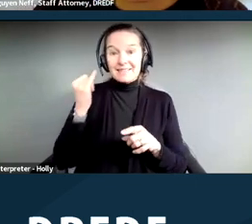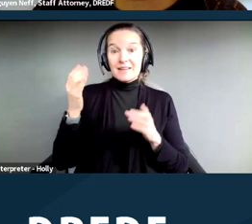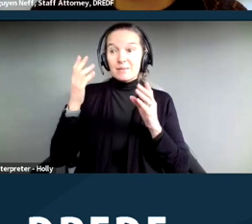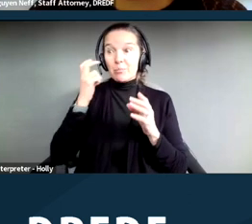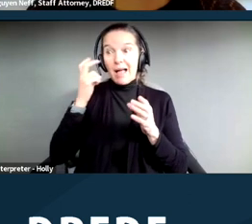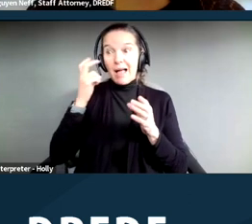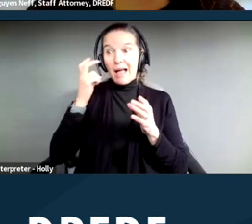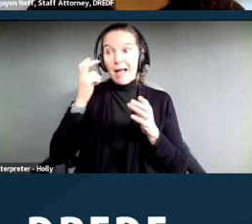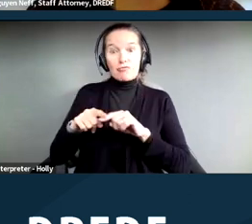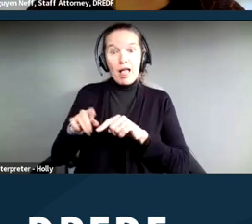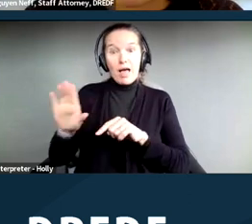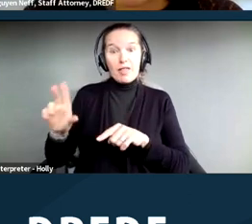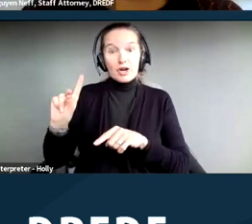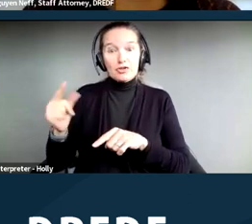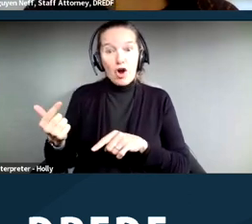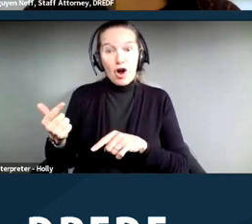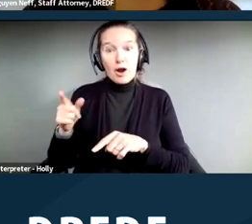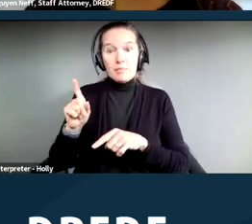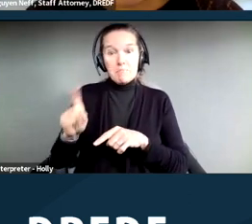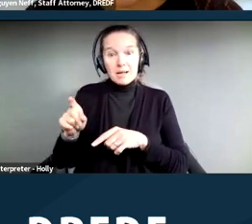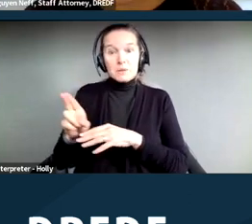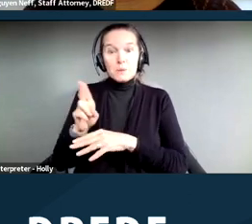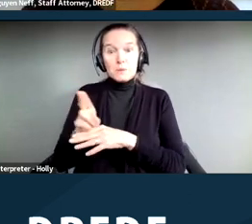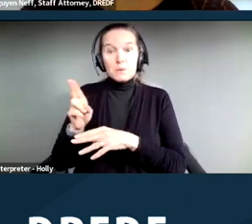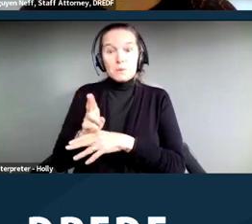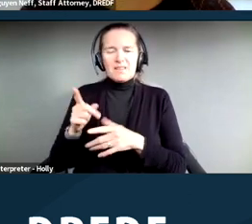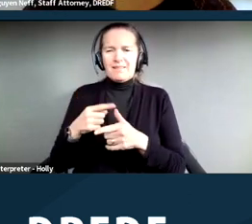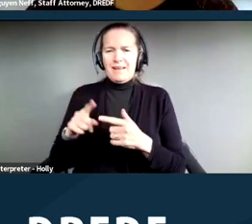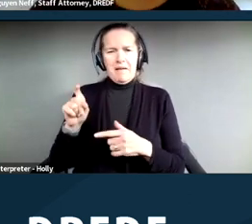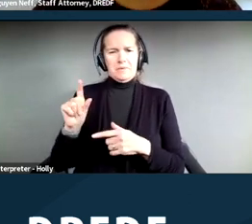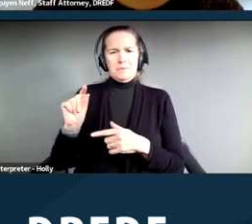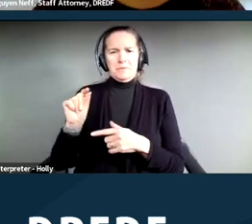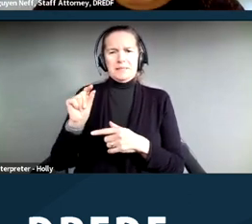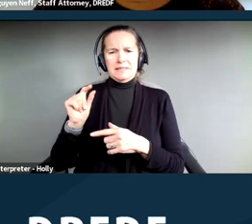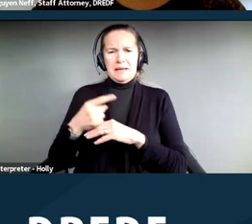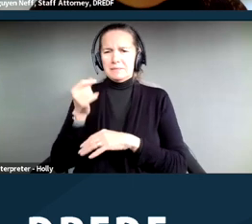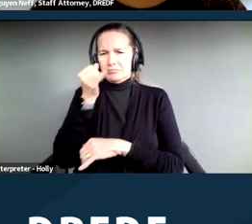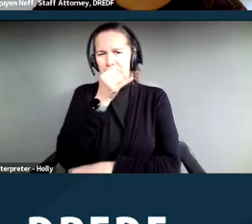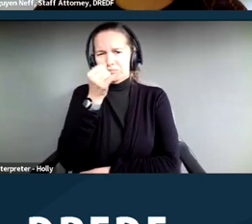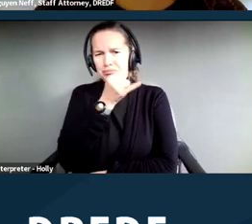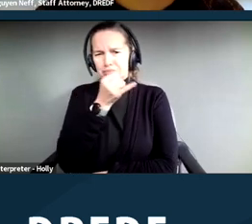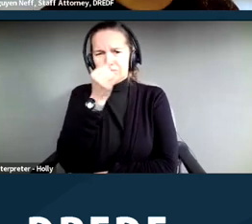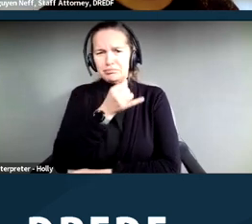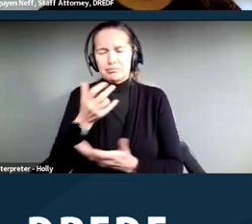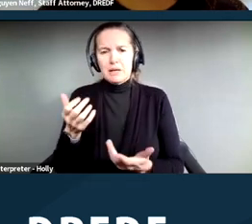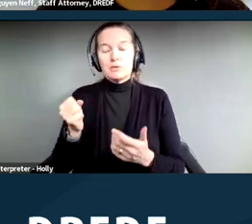dog to move around, this is a huge burden on them. So even though the law didn't specifically call